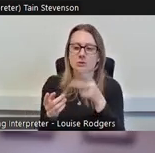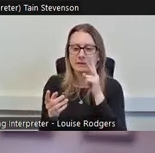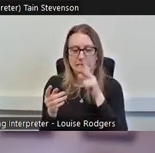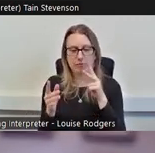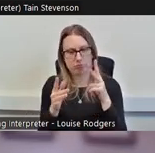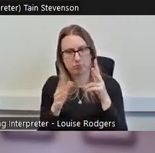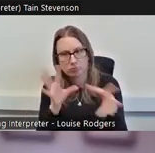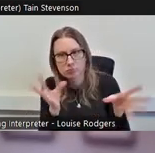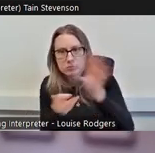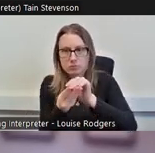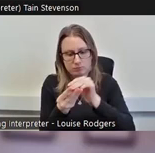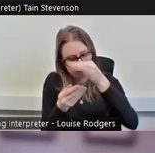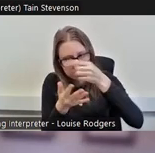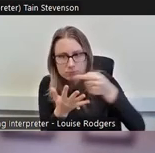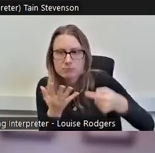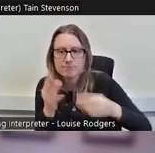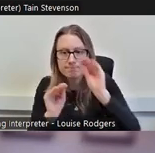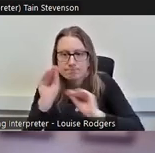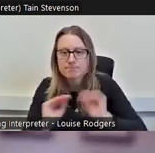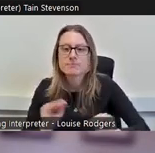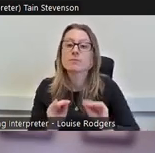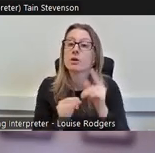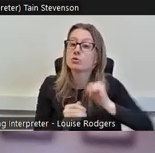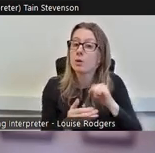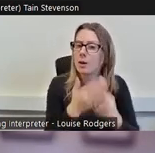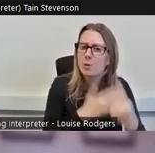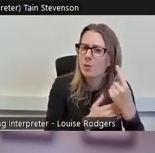Survey. Now, we don't only do this for Scotland, we did it for culture and heritage as well,